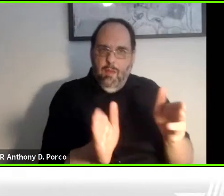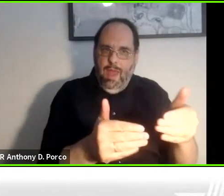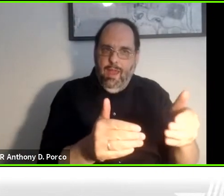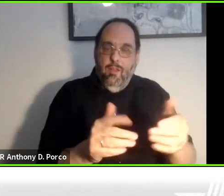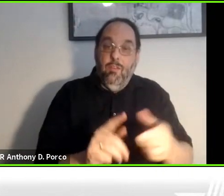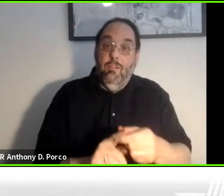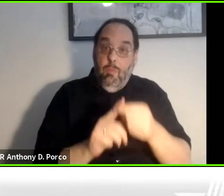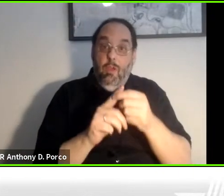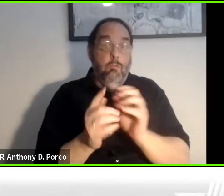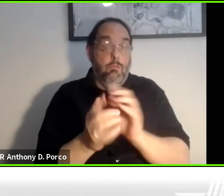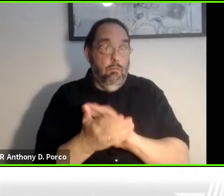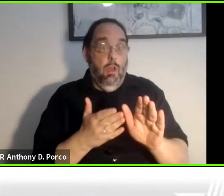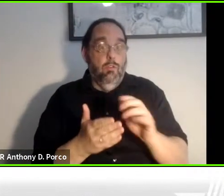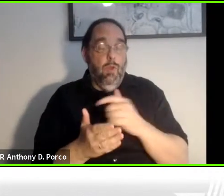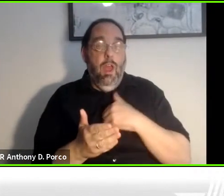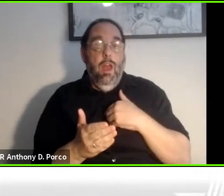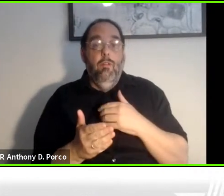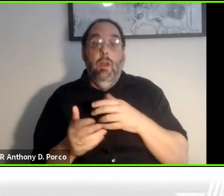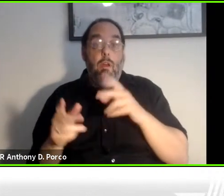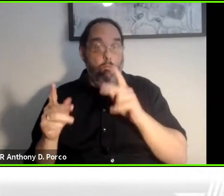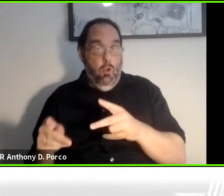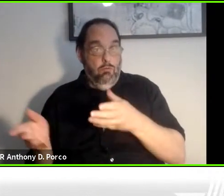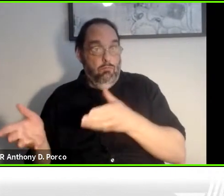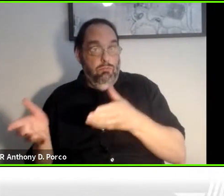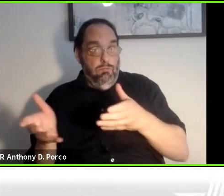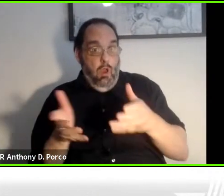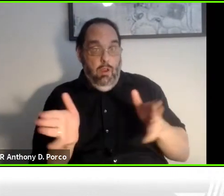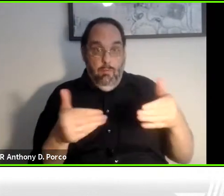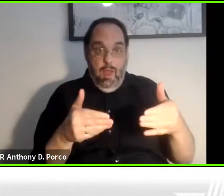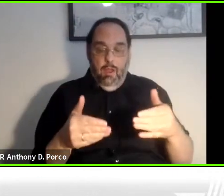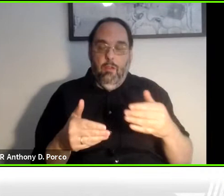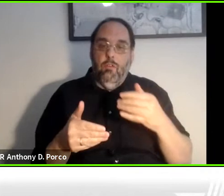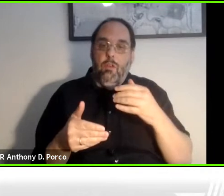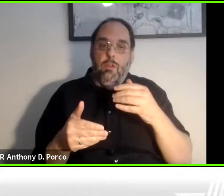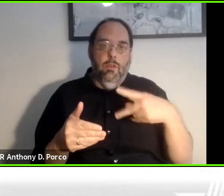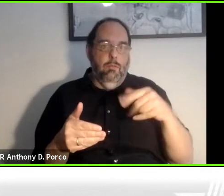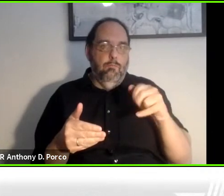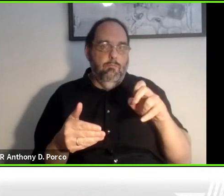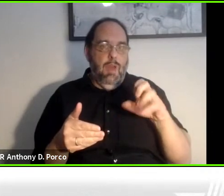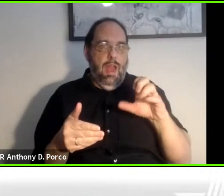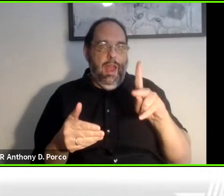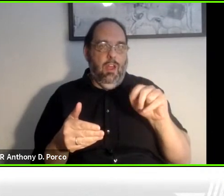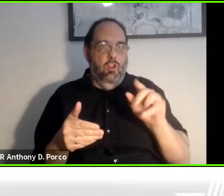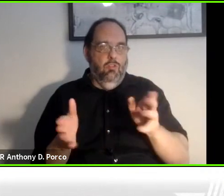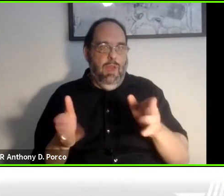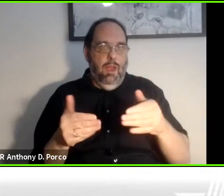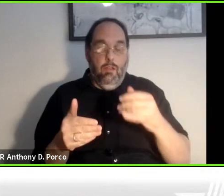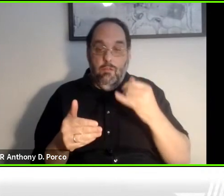nice to have a person carrying one because if they did get off track or get out or get lost,